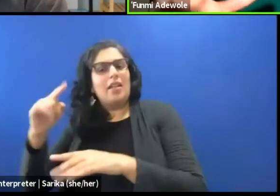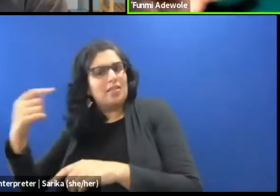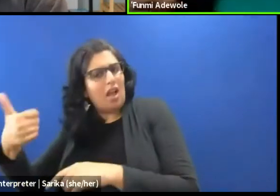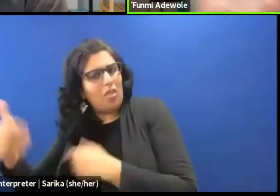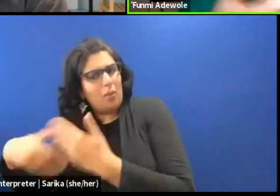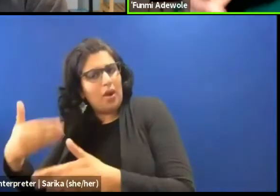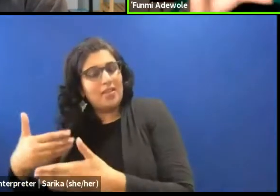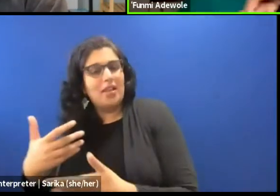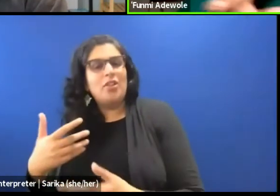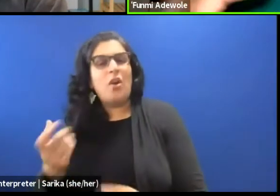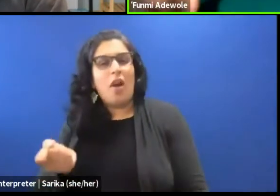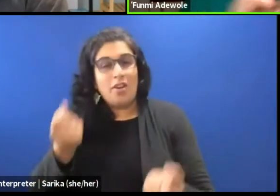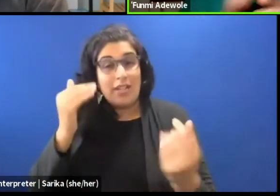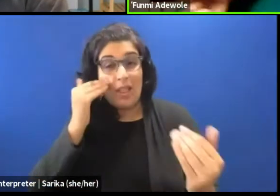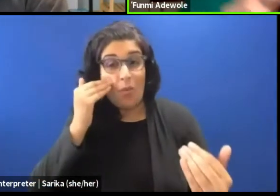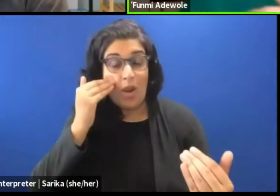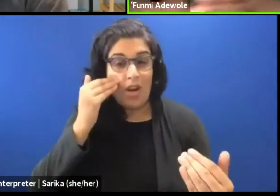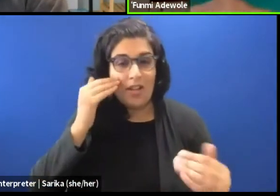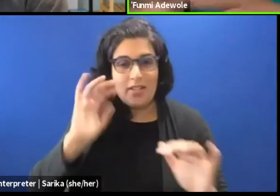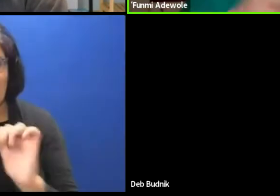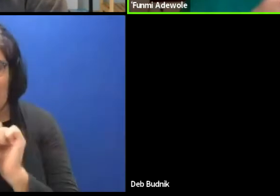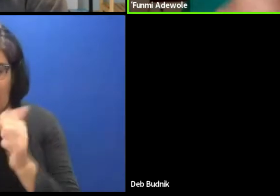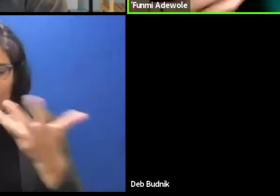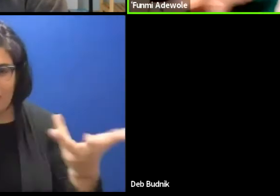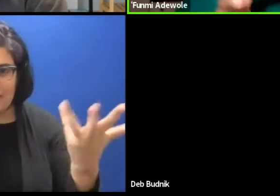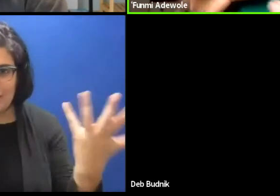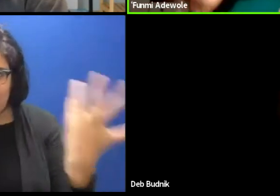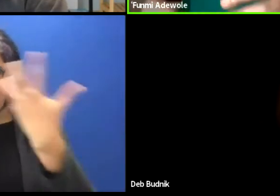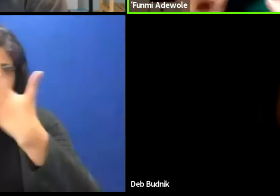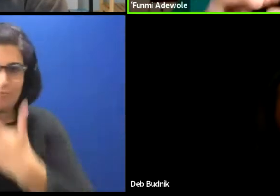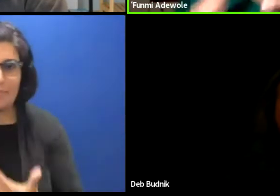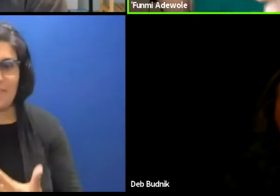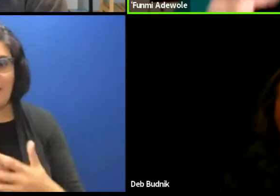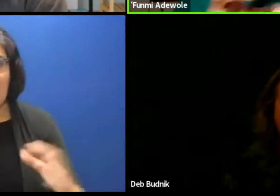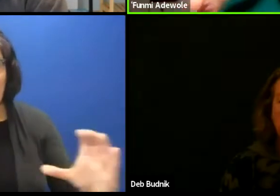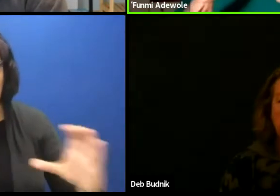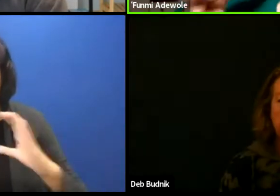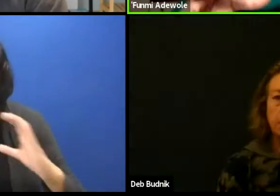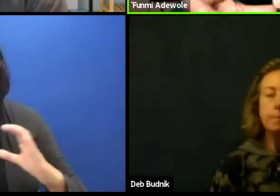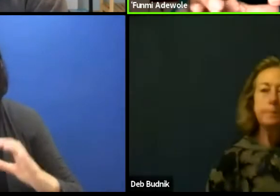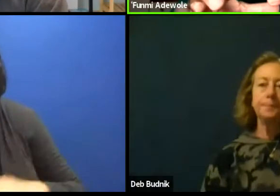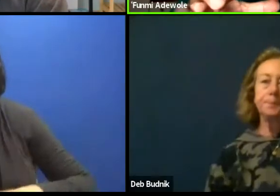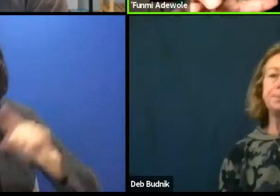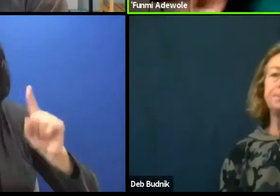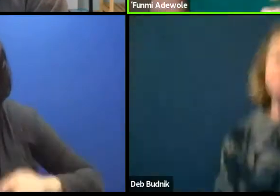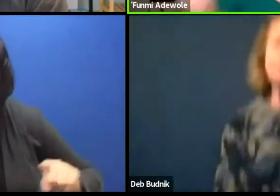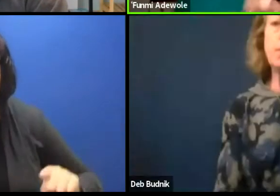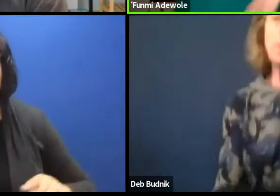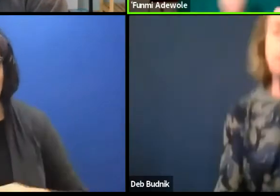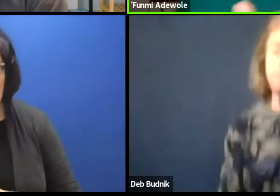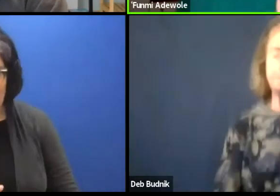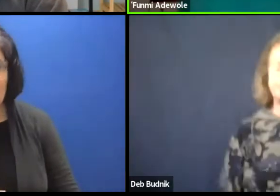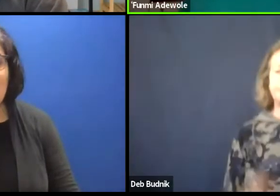of dynamics, so one communication, the other one dynamics of artistic teams.